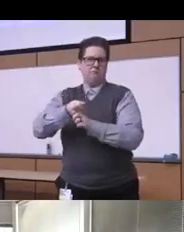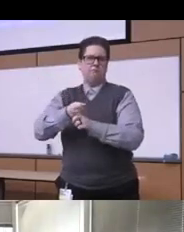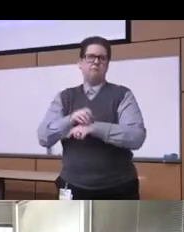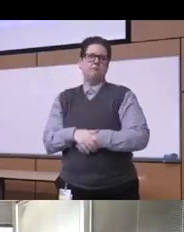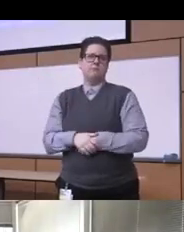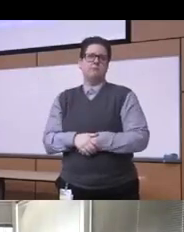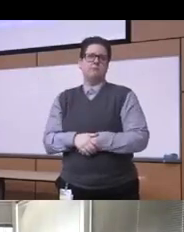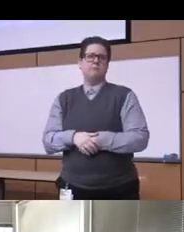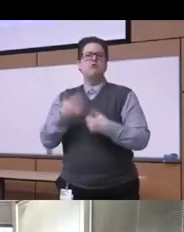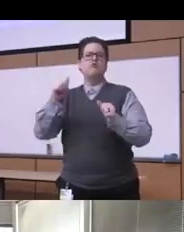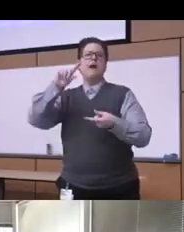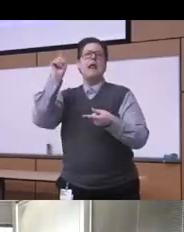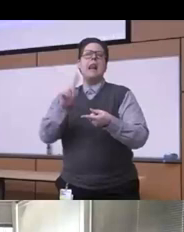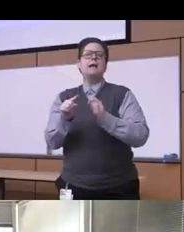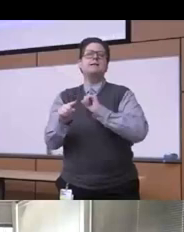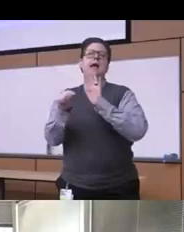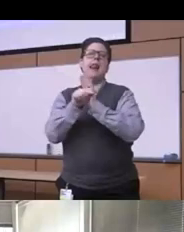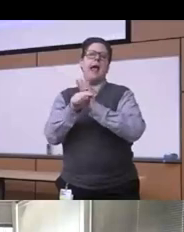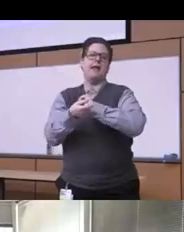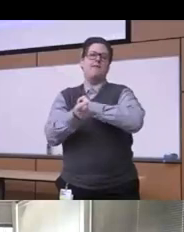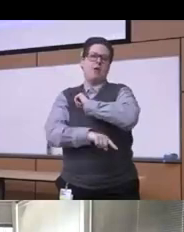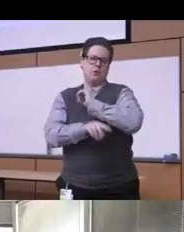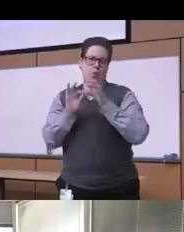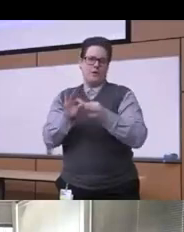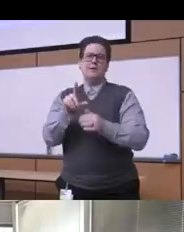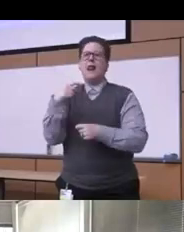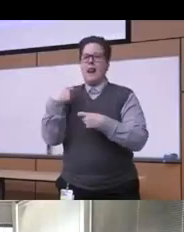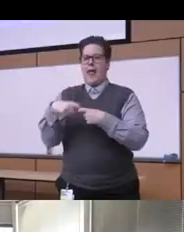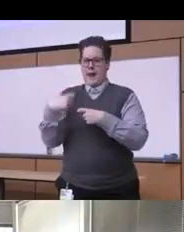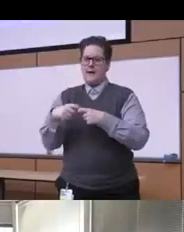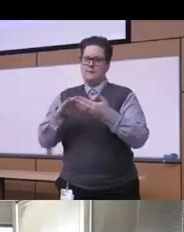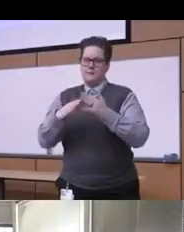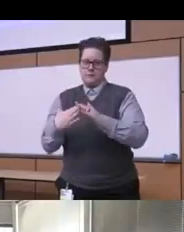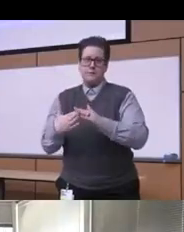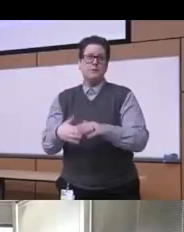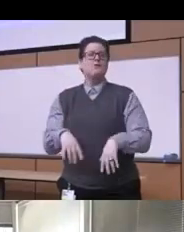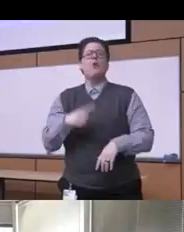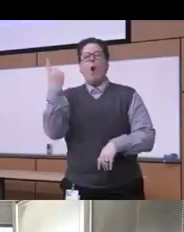consequences about latinx so again and then there is always always to remember that part A lot of